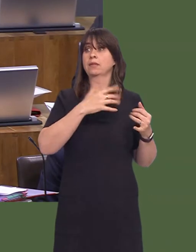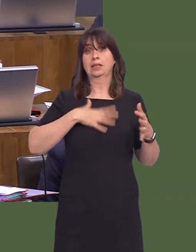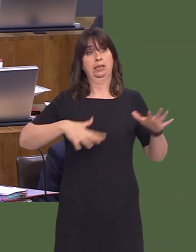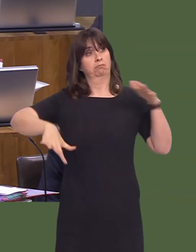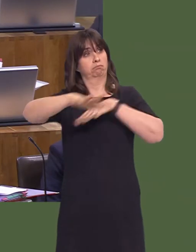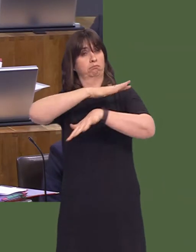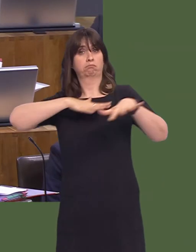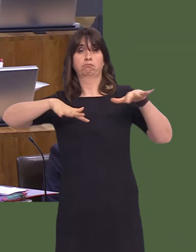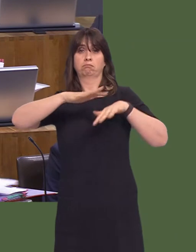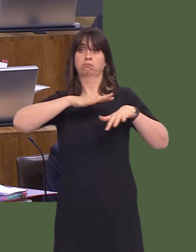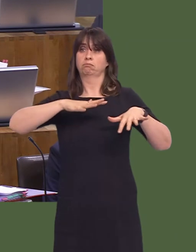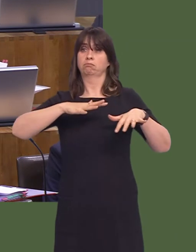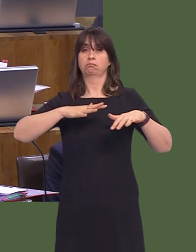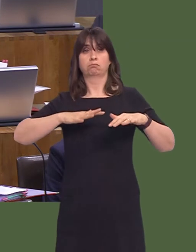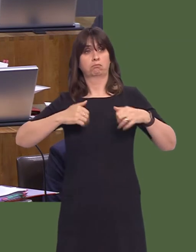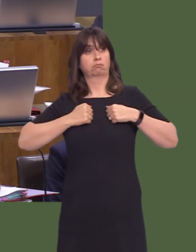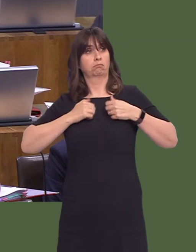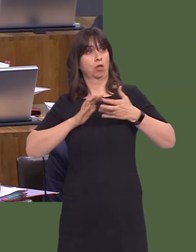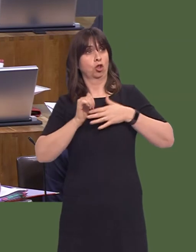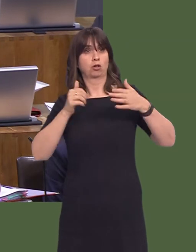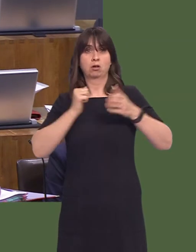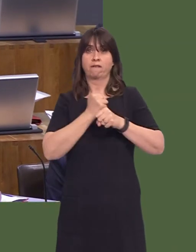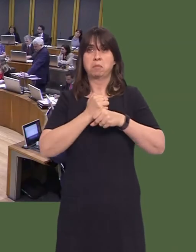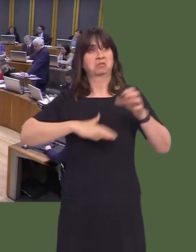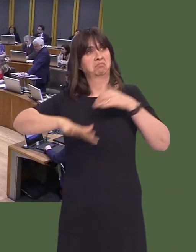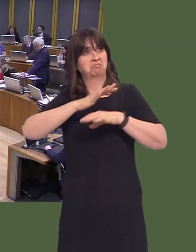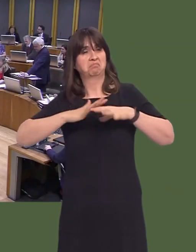inclusive, and focused on delivering for Wales. Bethan Sayed AM: First Minister, I think it's